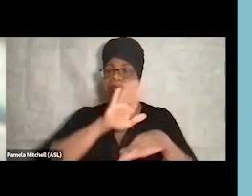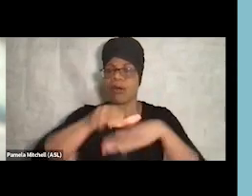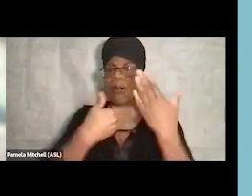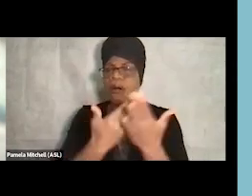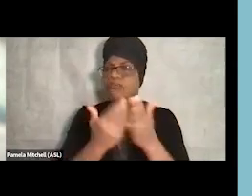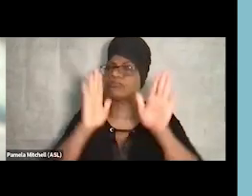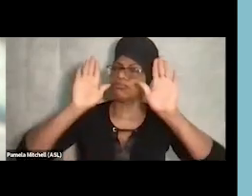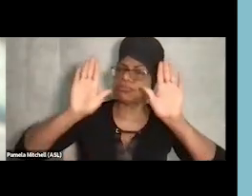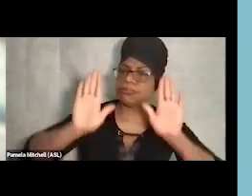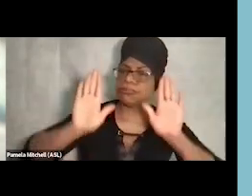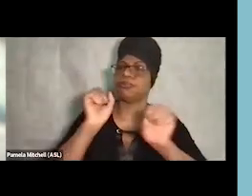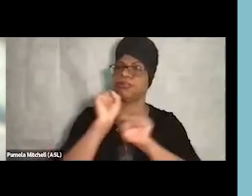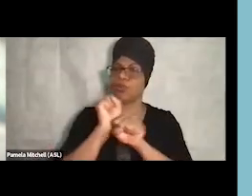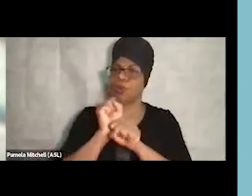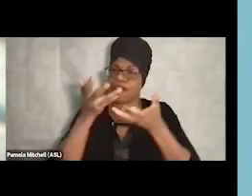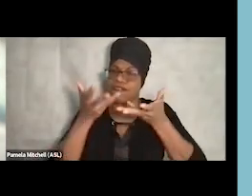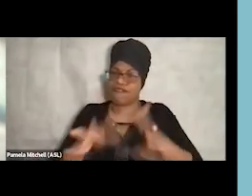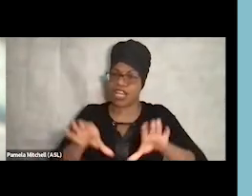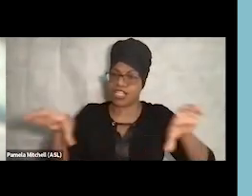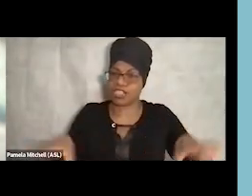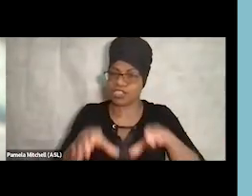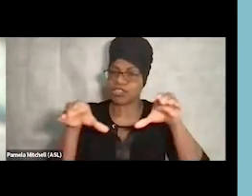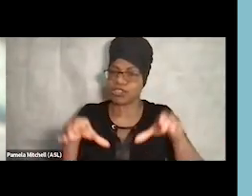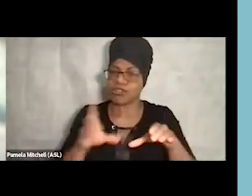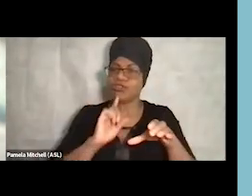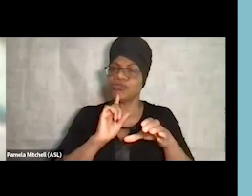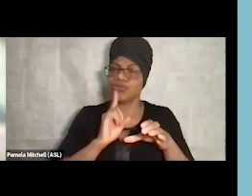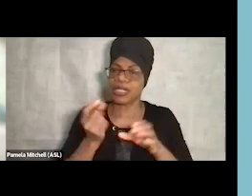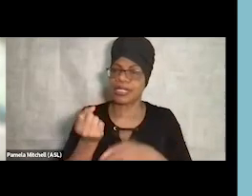to really create a comprehensive continuum